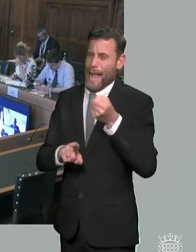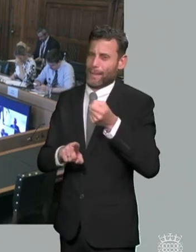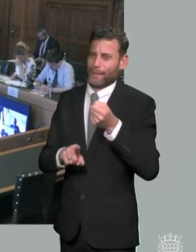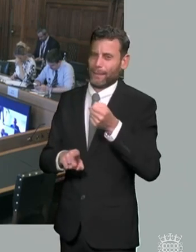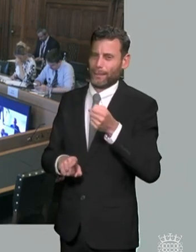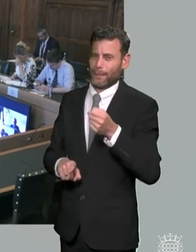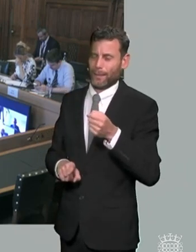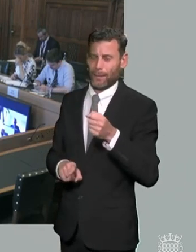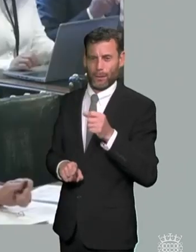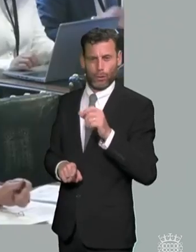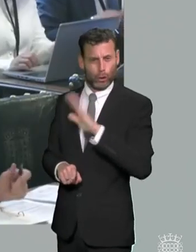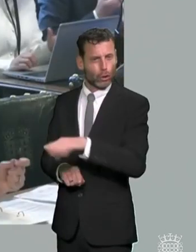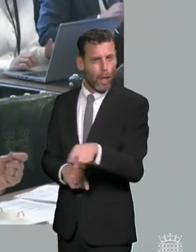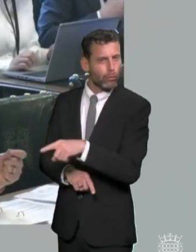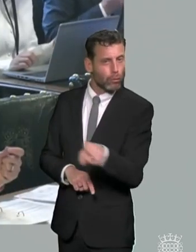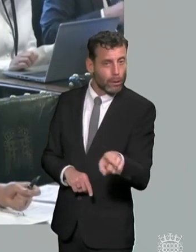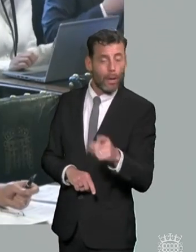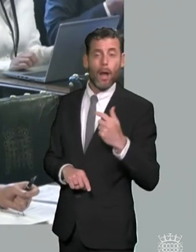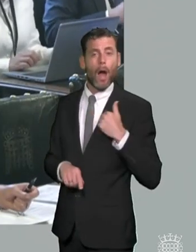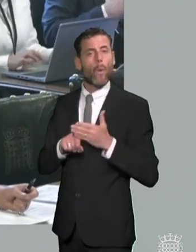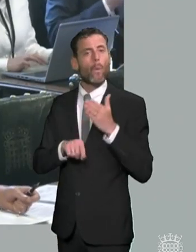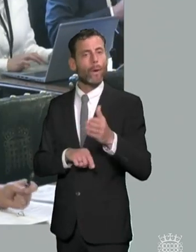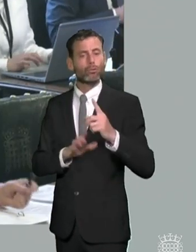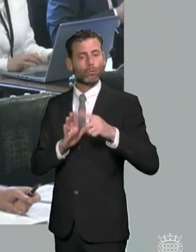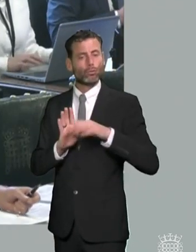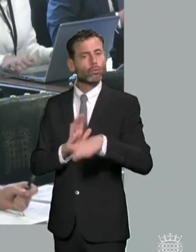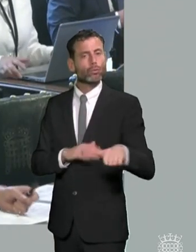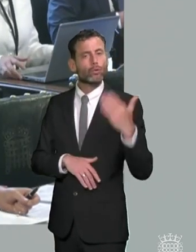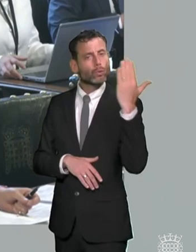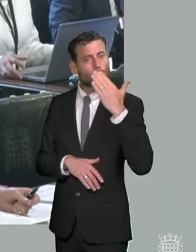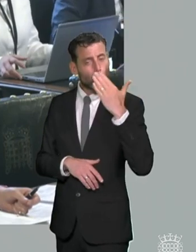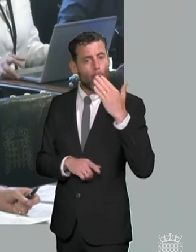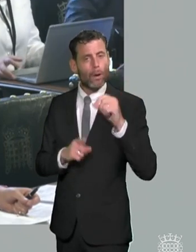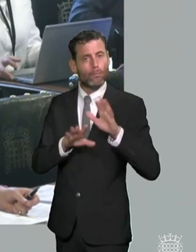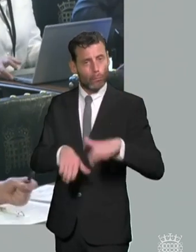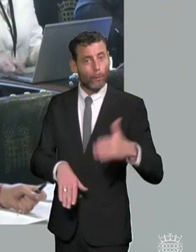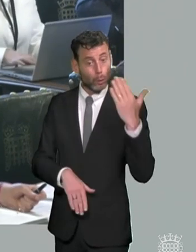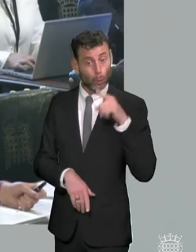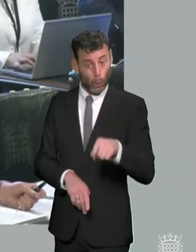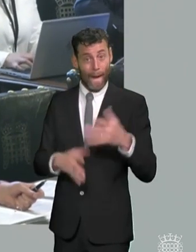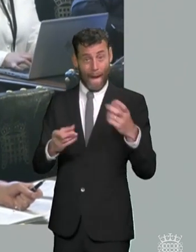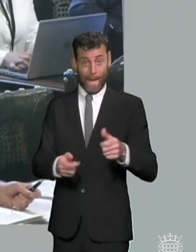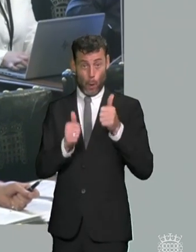patch yesterday and they have a very good send provision in school which they couldn't possibly